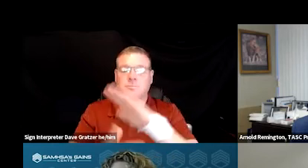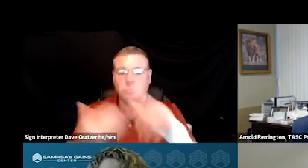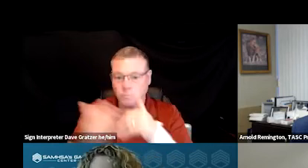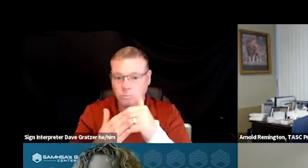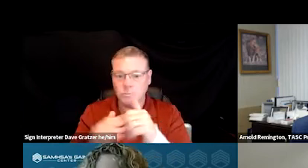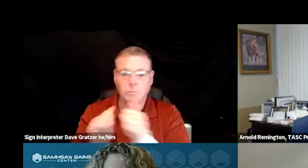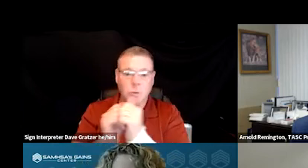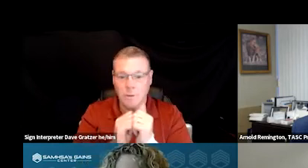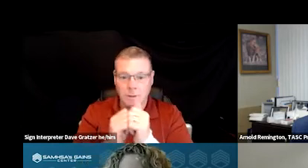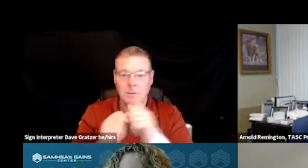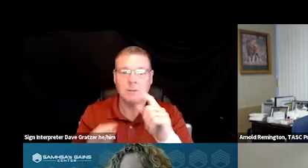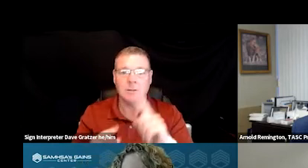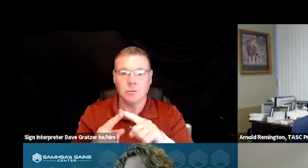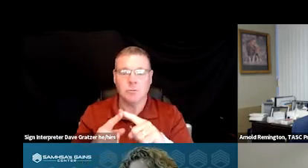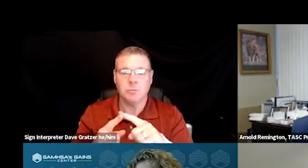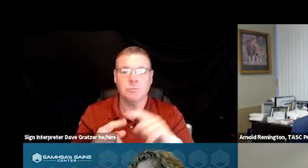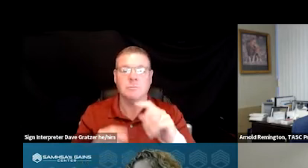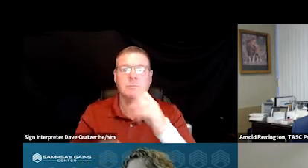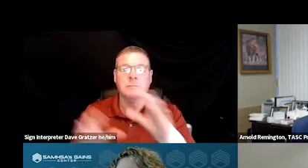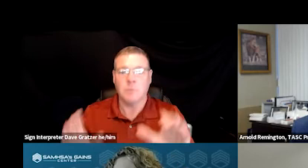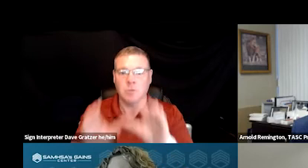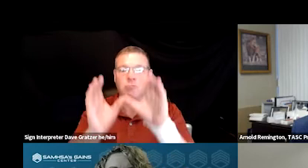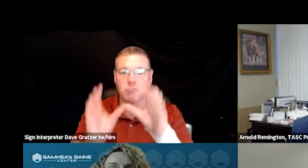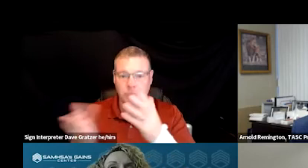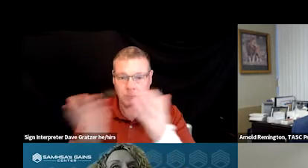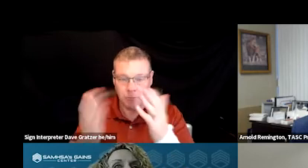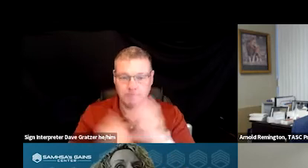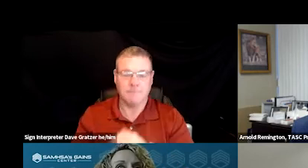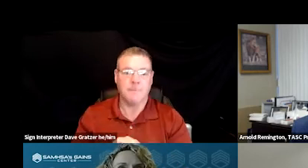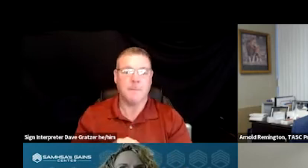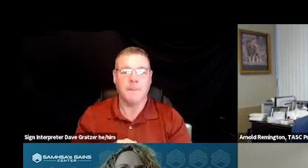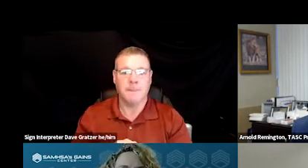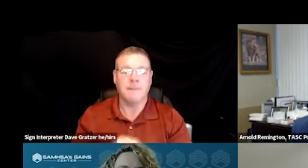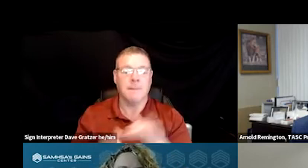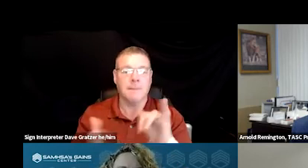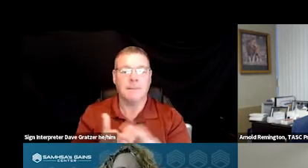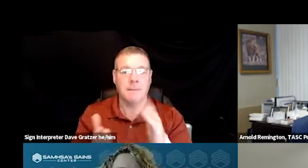comes to calls and crisis services, which provides valuable information